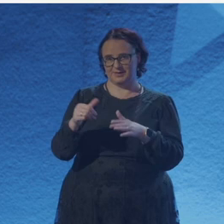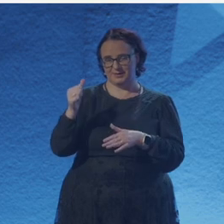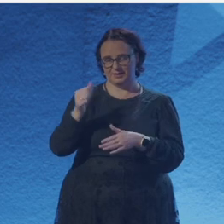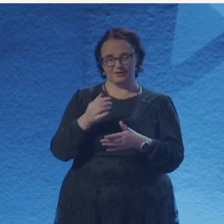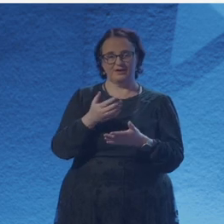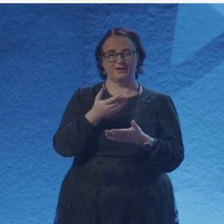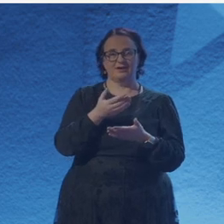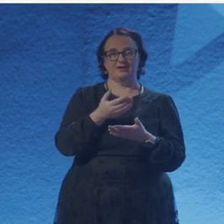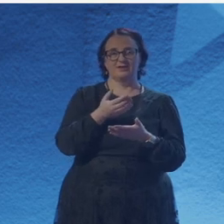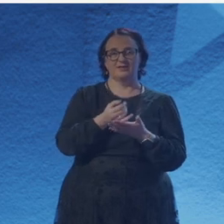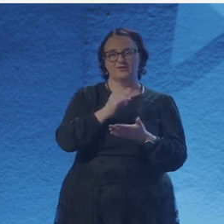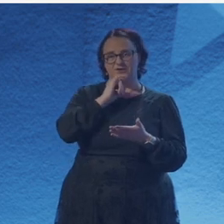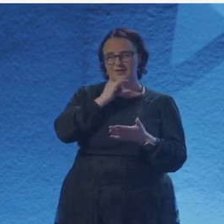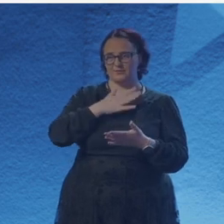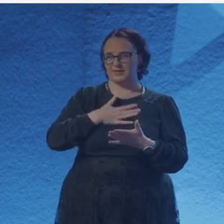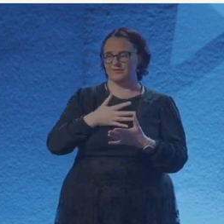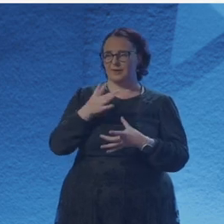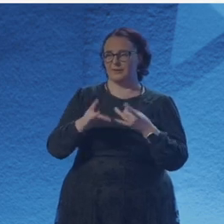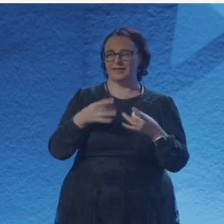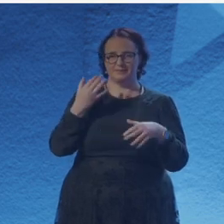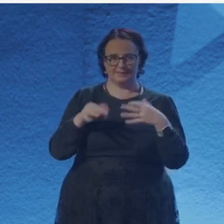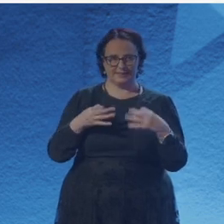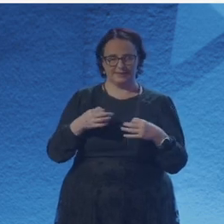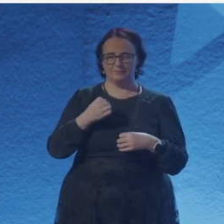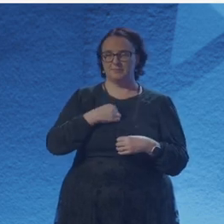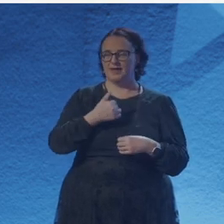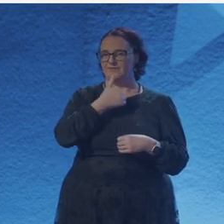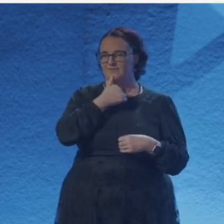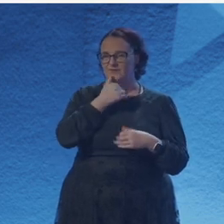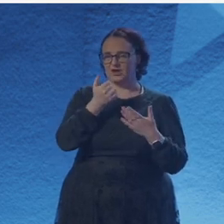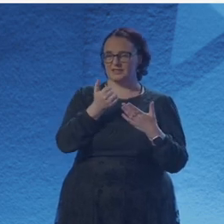Sorry. I'm a very Gen Z person. I need my poems on my phone.